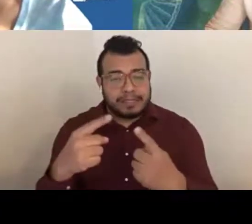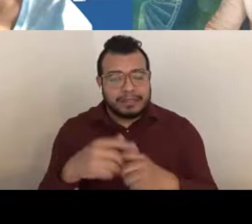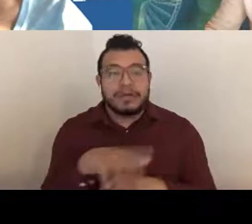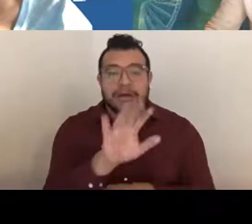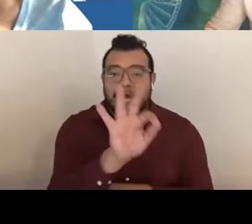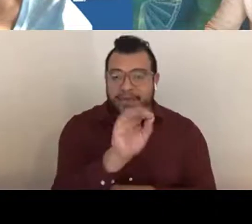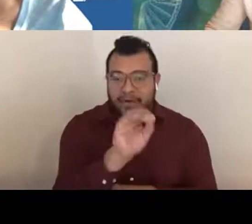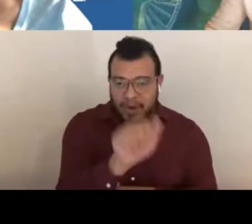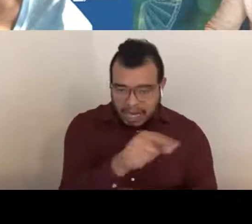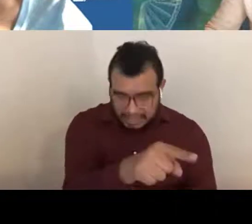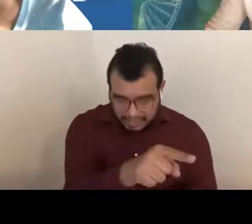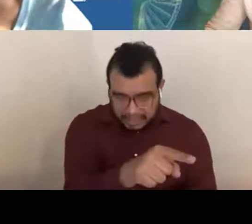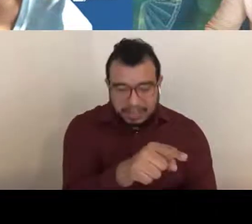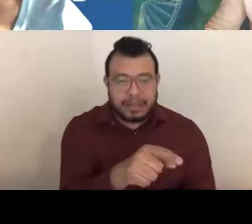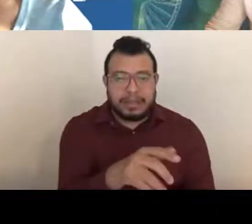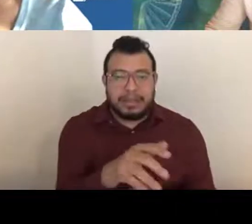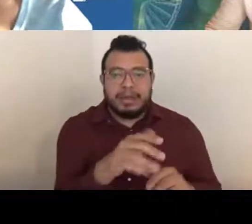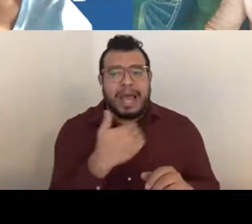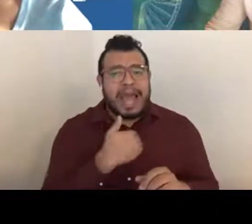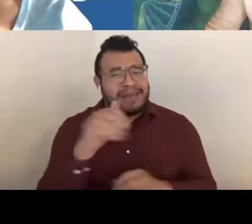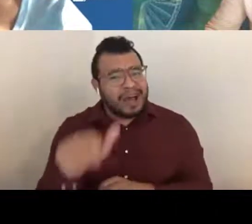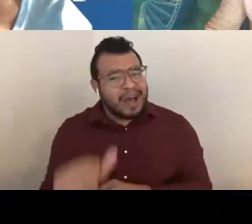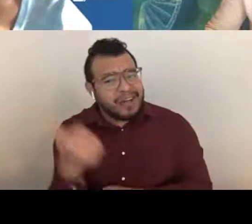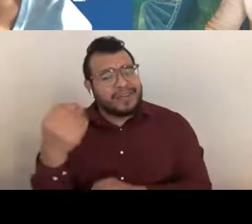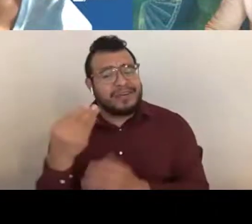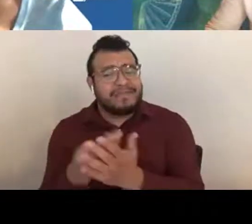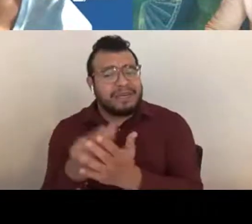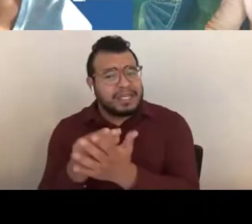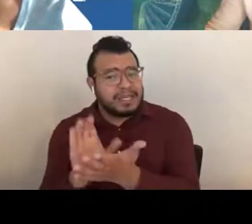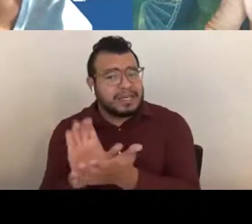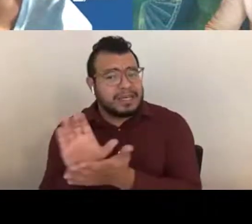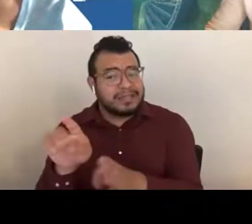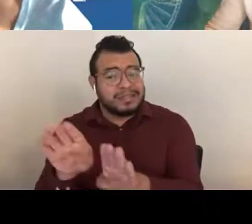are there any funding that's open for applications